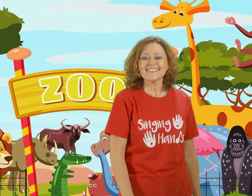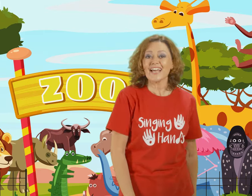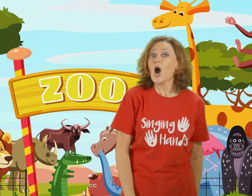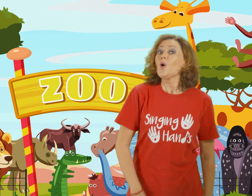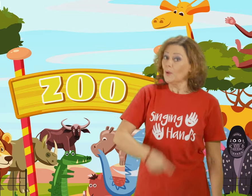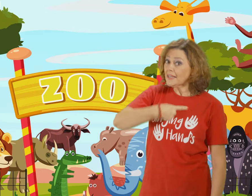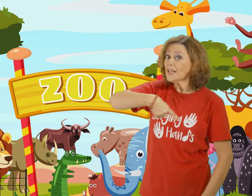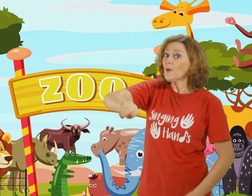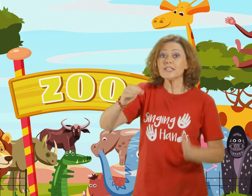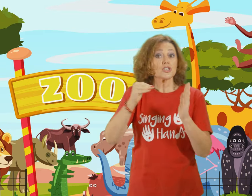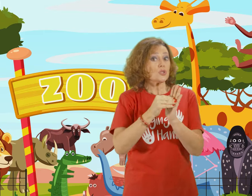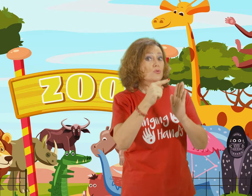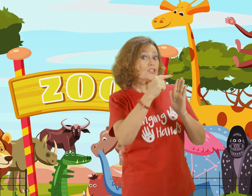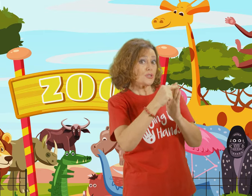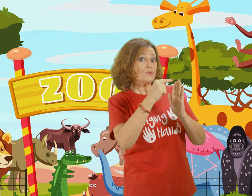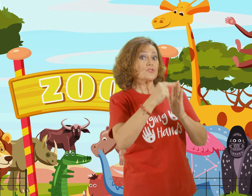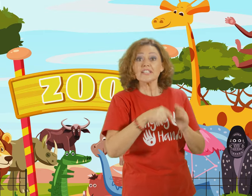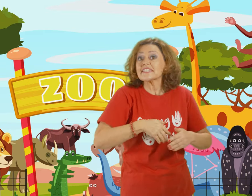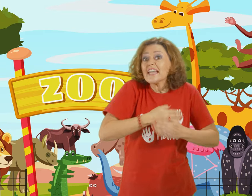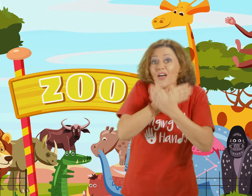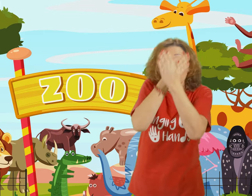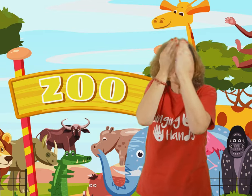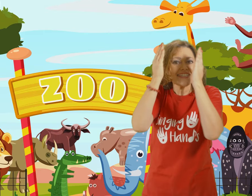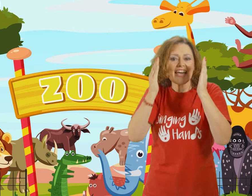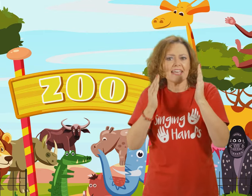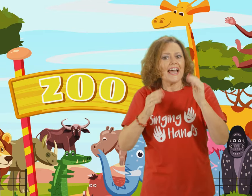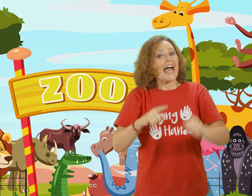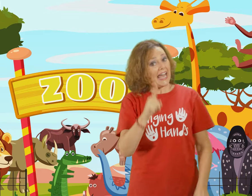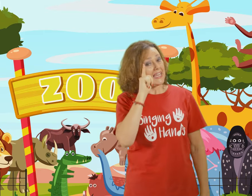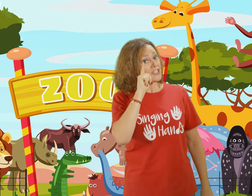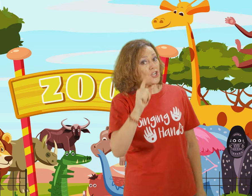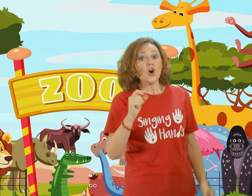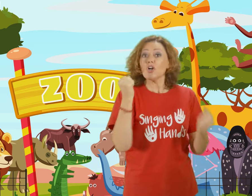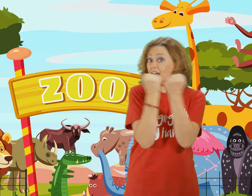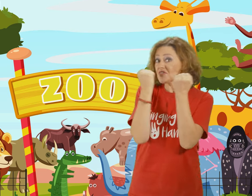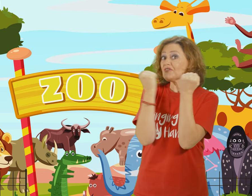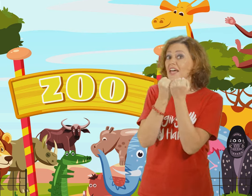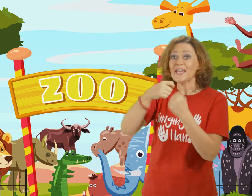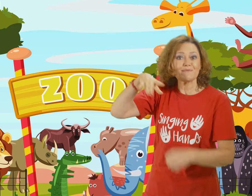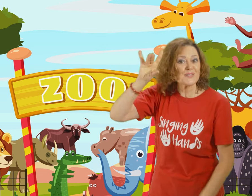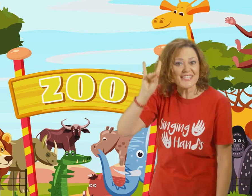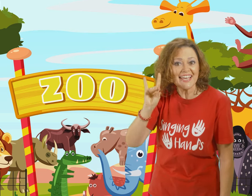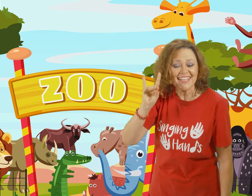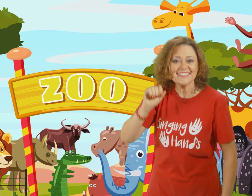Well I went to the Zoo just the other day And I saw lots of animals there